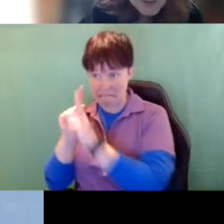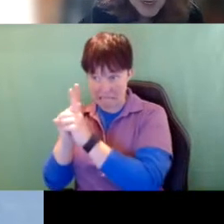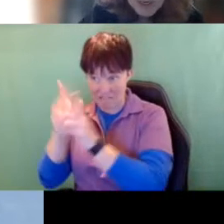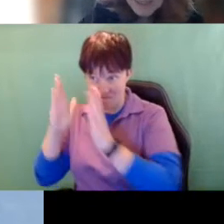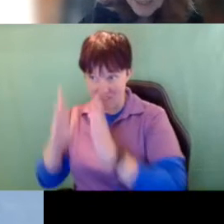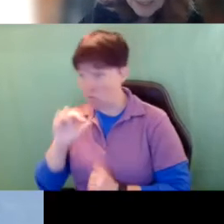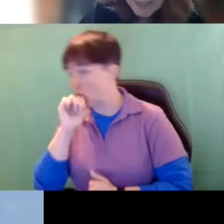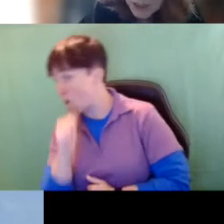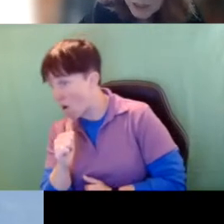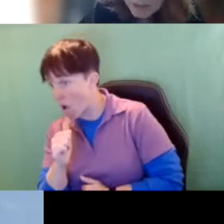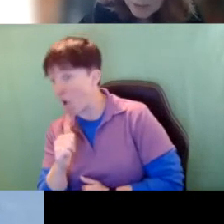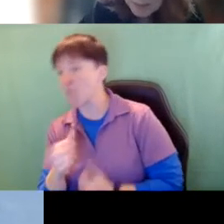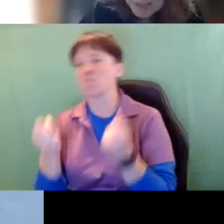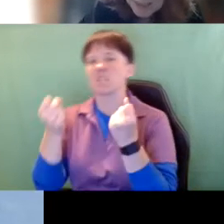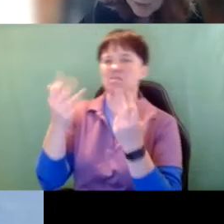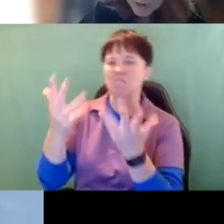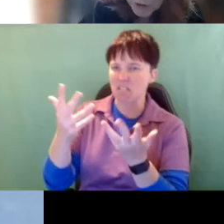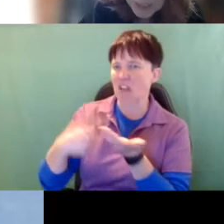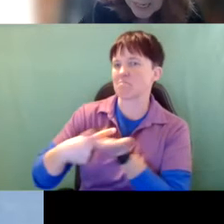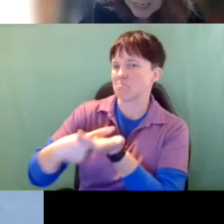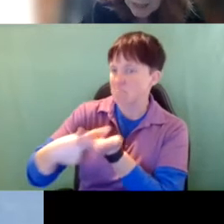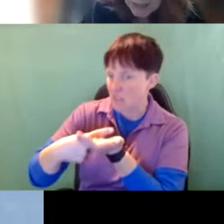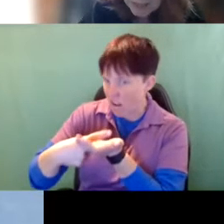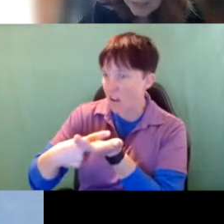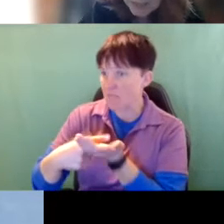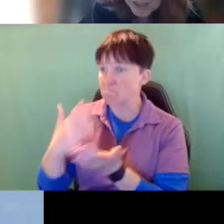There's a lot of discussion, maybe some of you've sat in on that discussion.